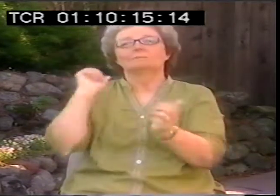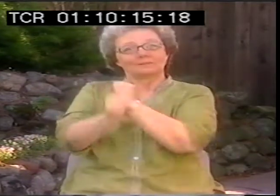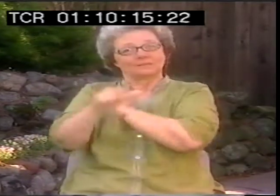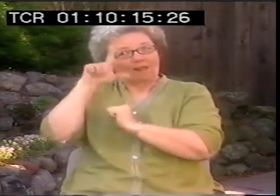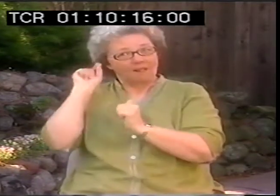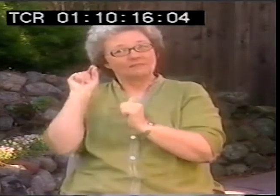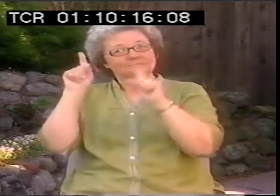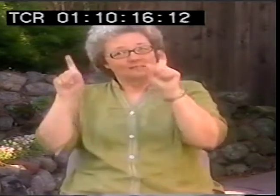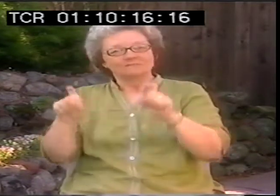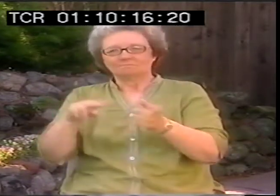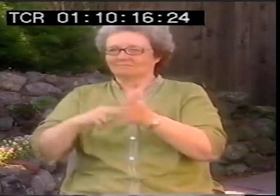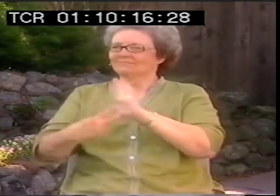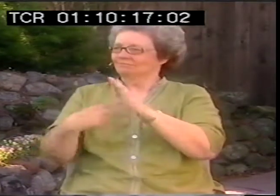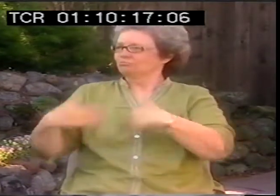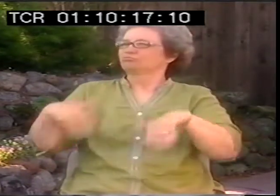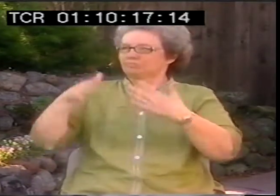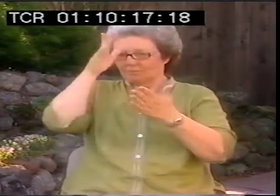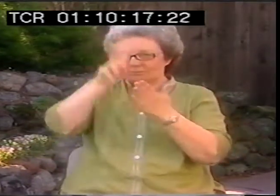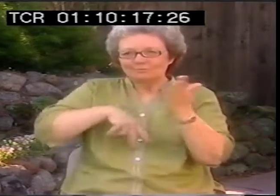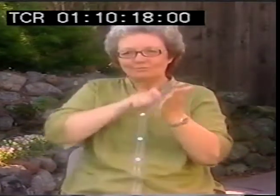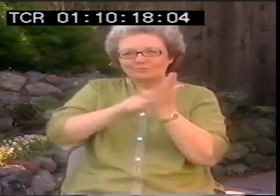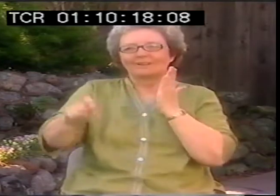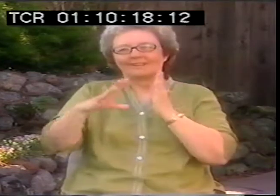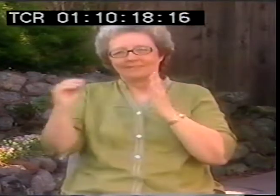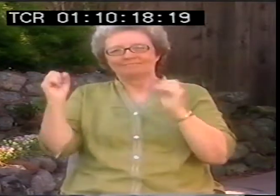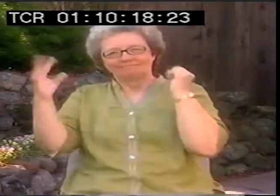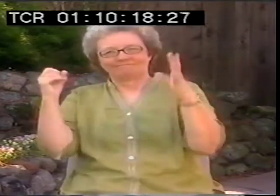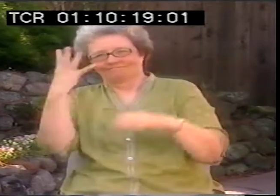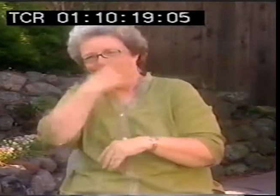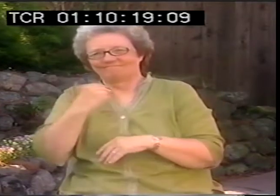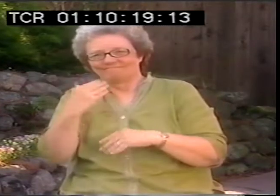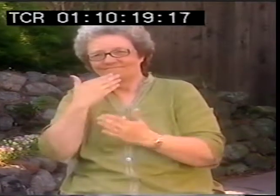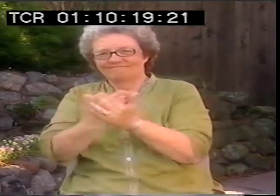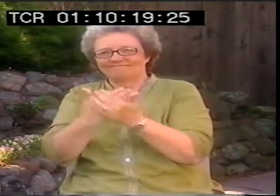And he read and wrote beautifully. He was quite literate. That's my dad.